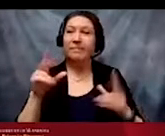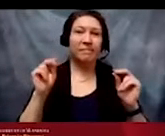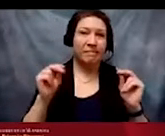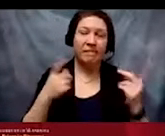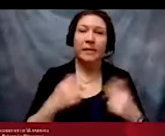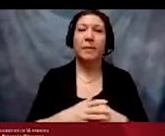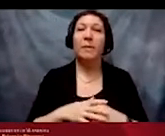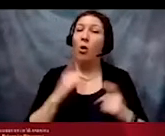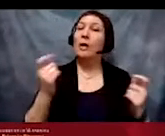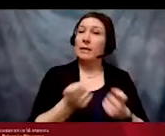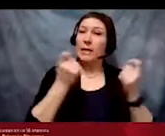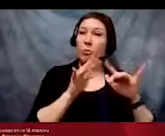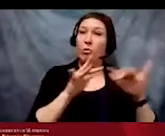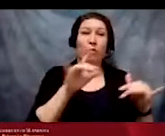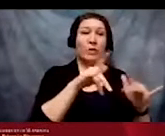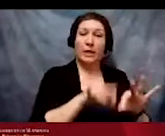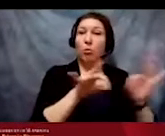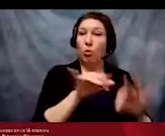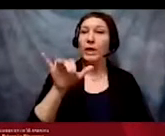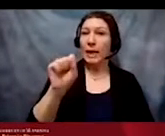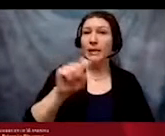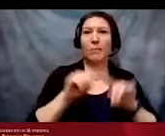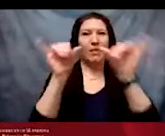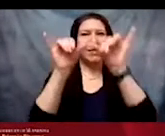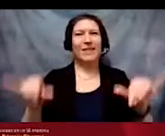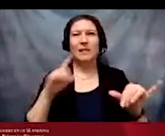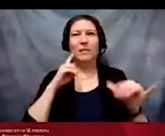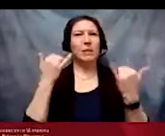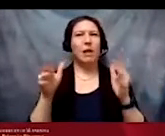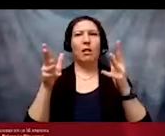does not make the larger system suddenly less inequitable.